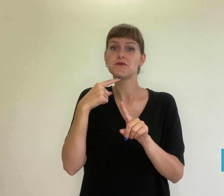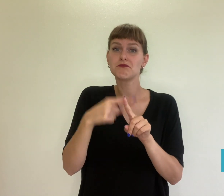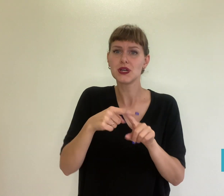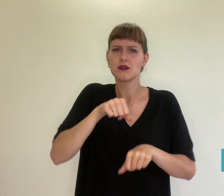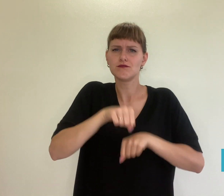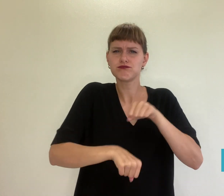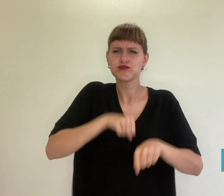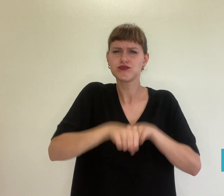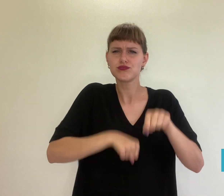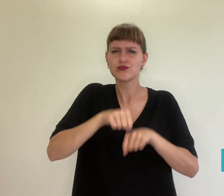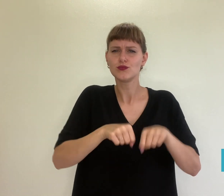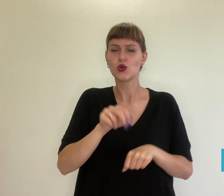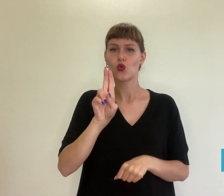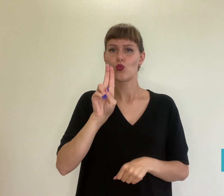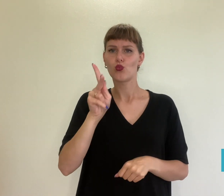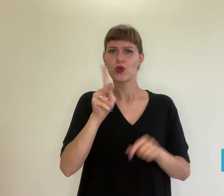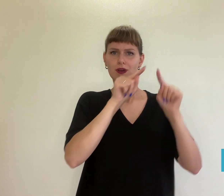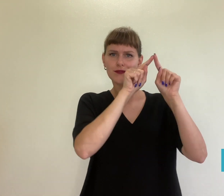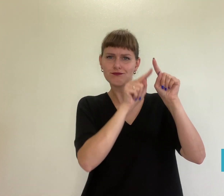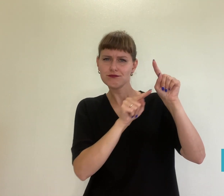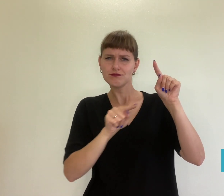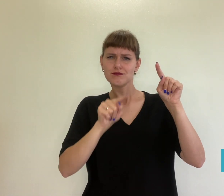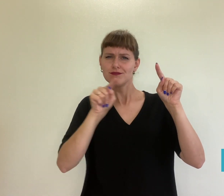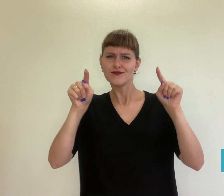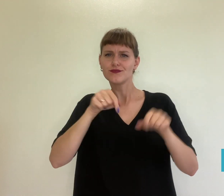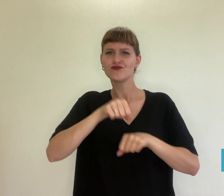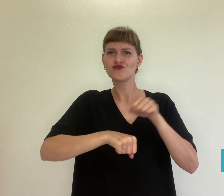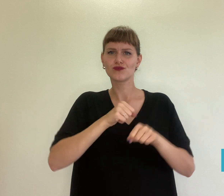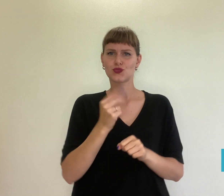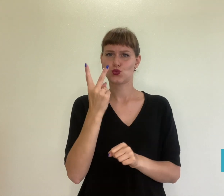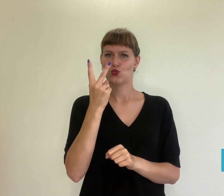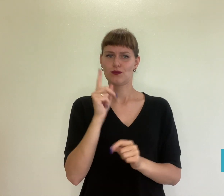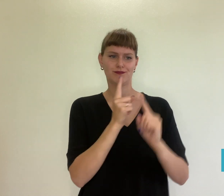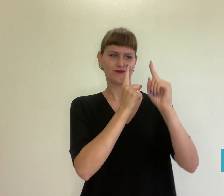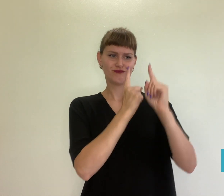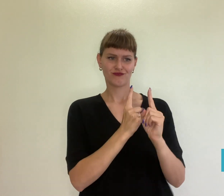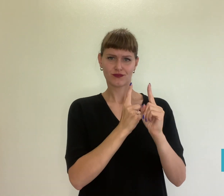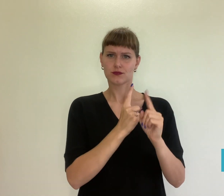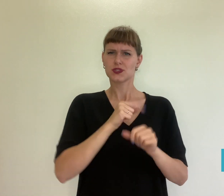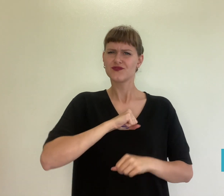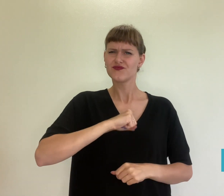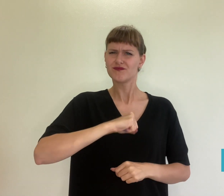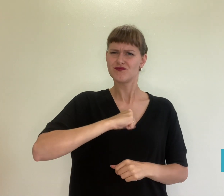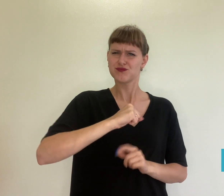across the UK on a tandem bike, experiencing speeds